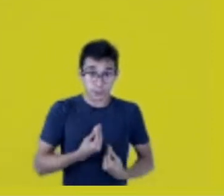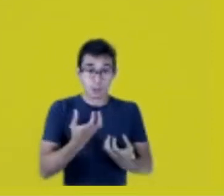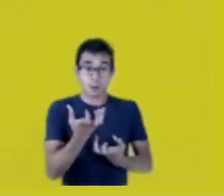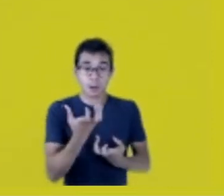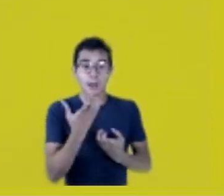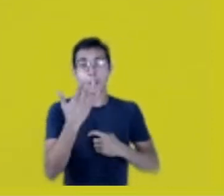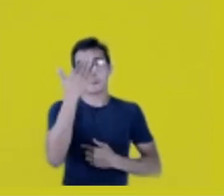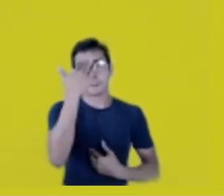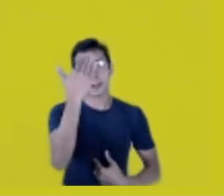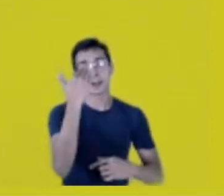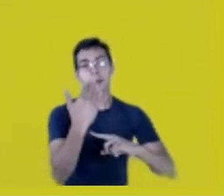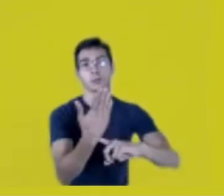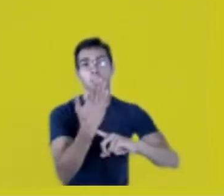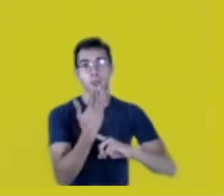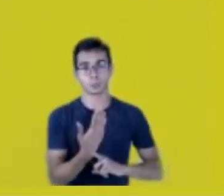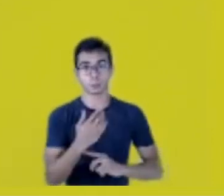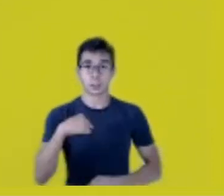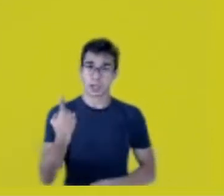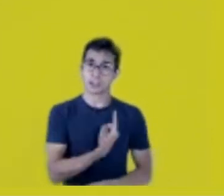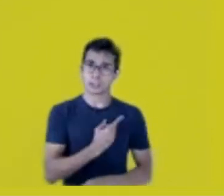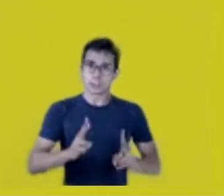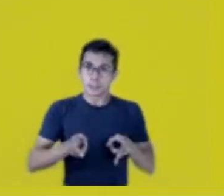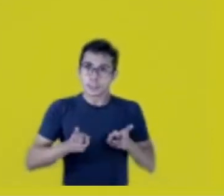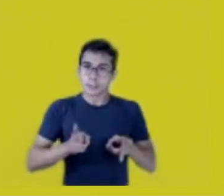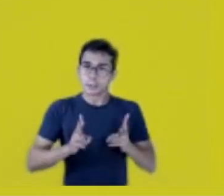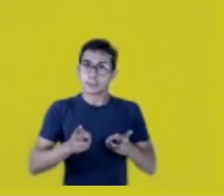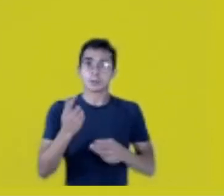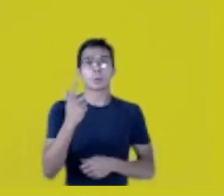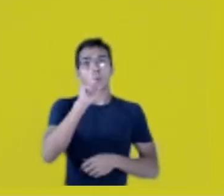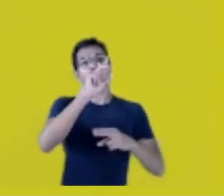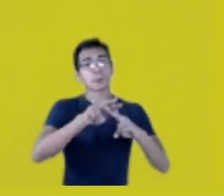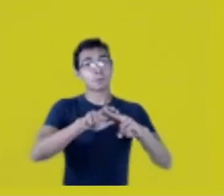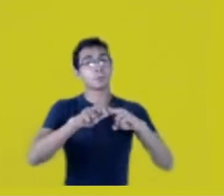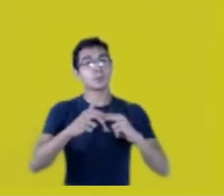We’ve been surviving and doing emergency actions,